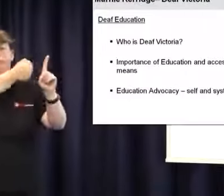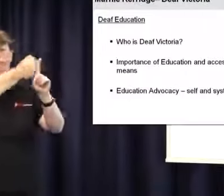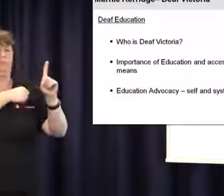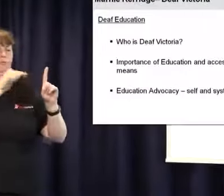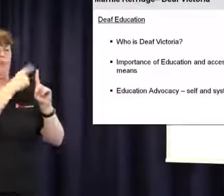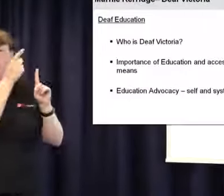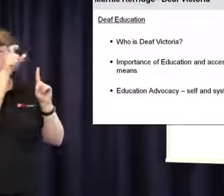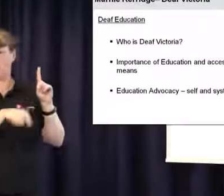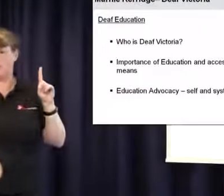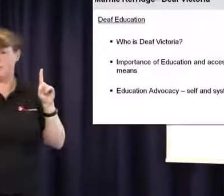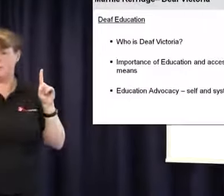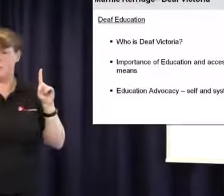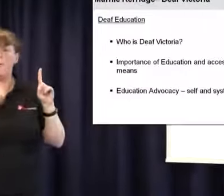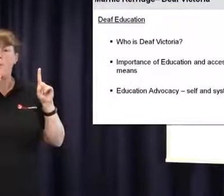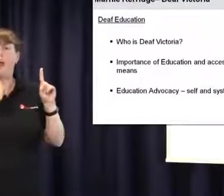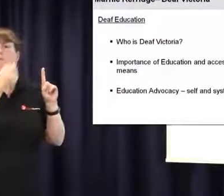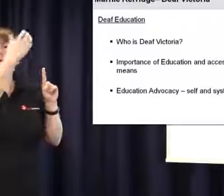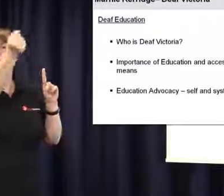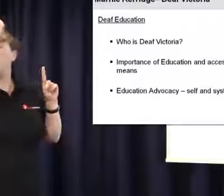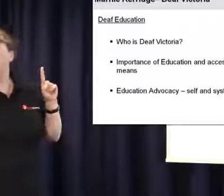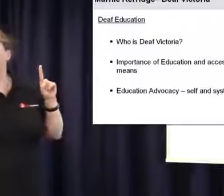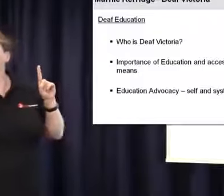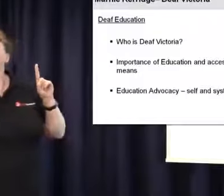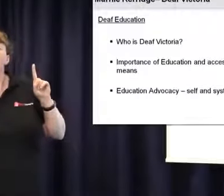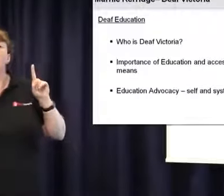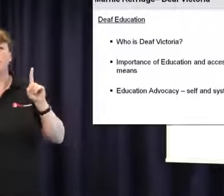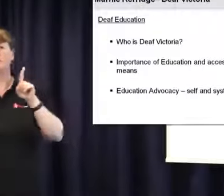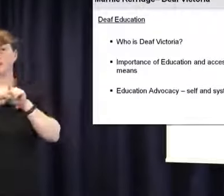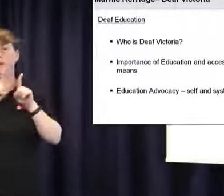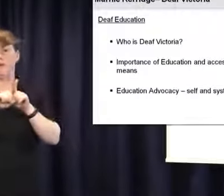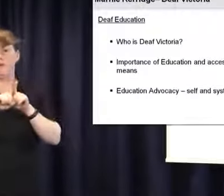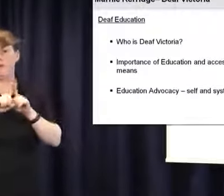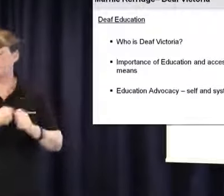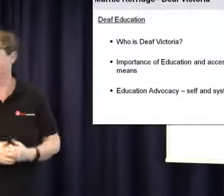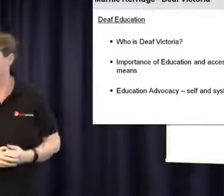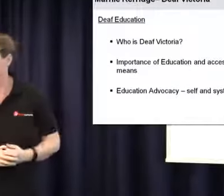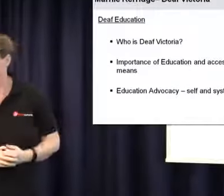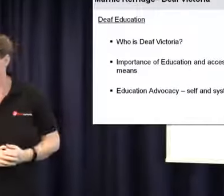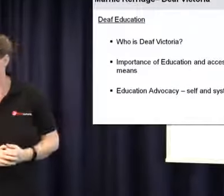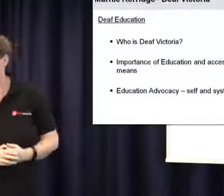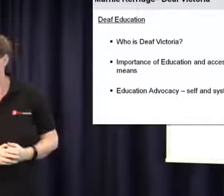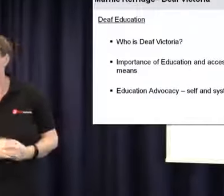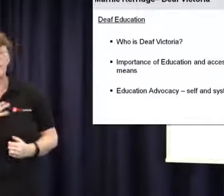needs and we can advocate on their behalf. There may be others that have those same needs